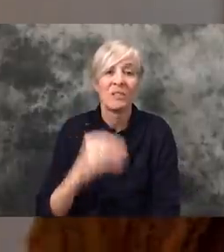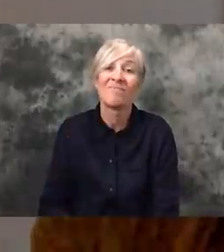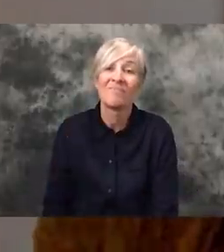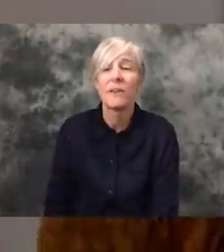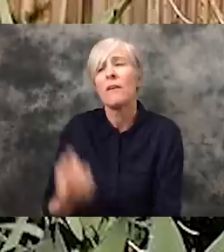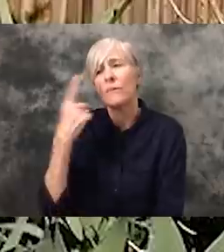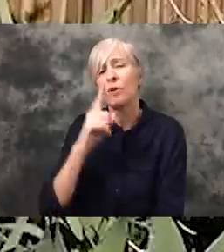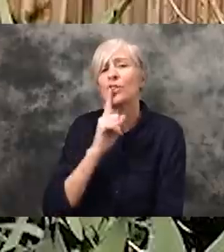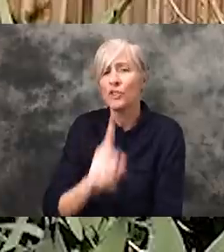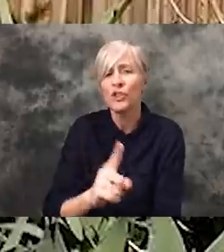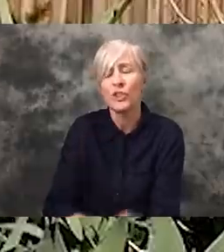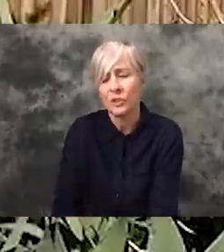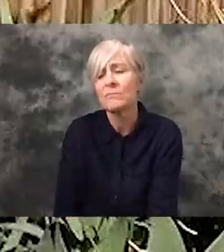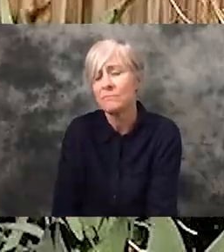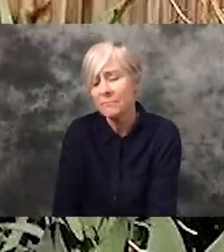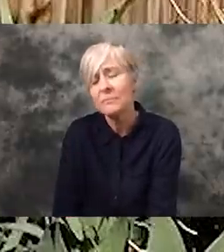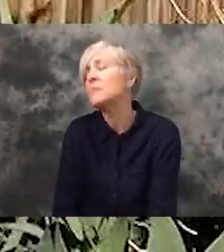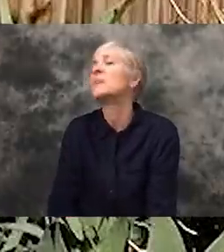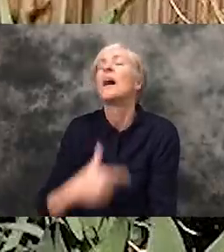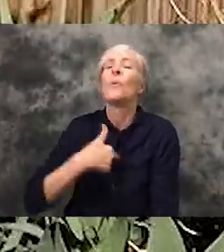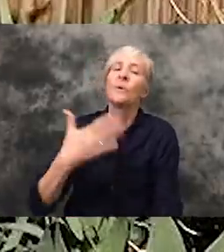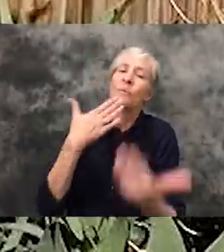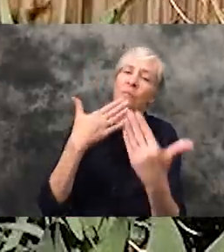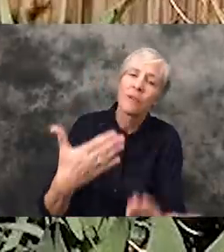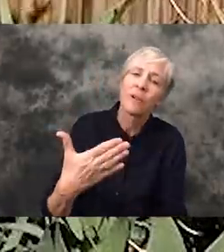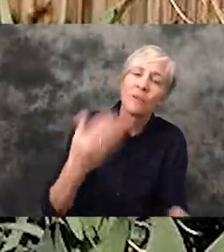It is for sure. Well I just want to thank you for you know letting